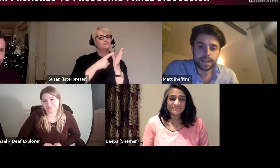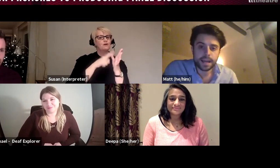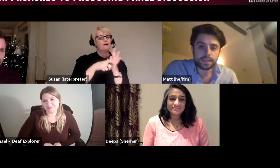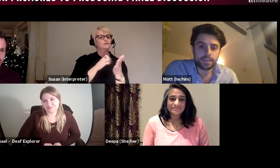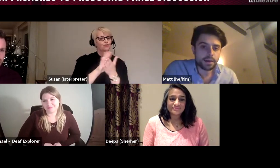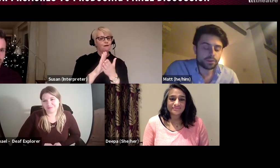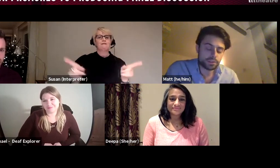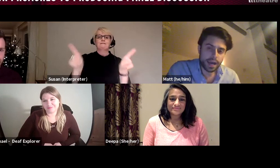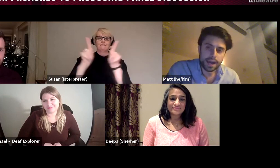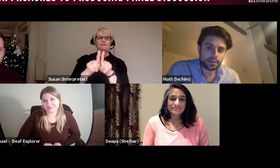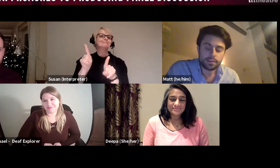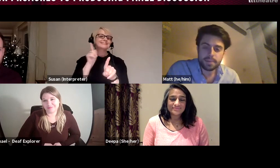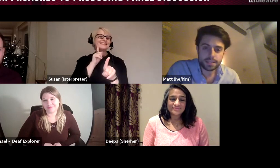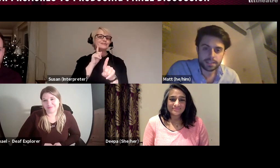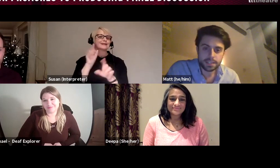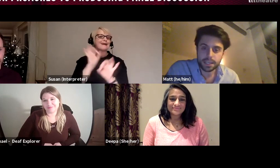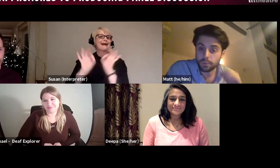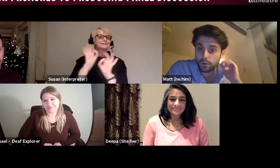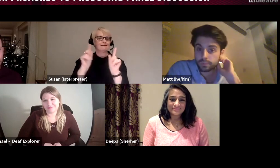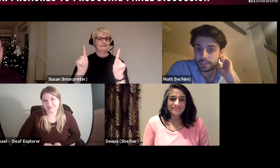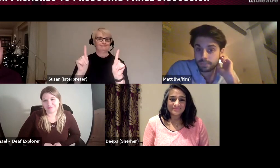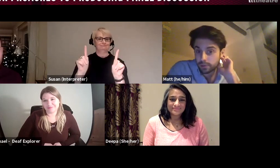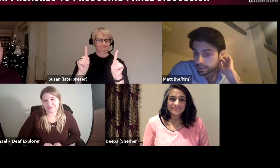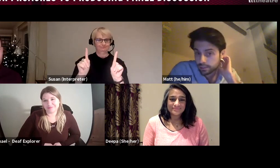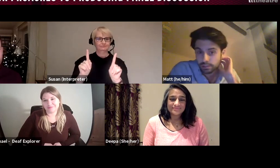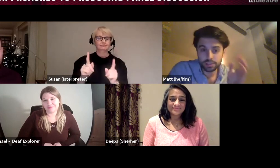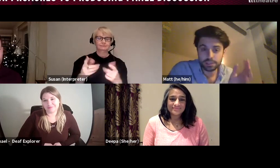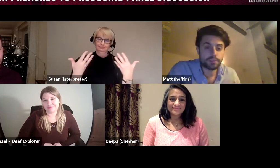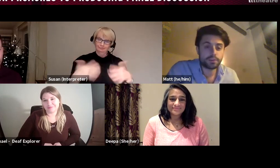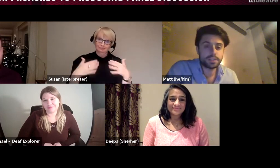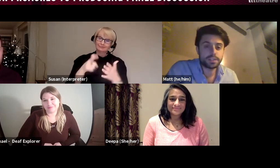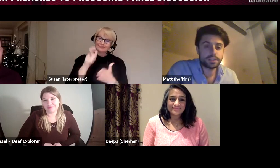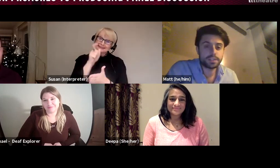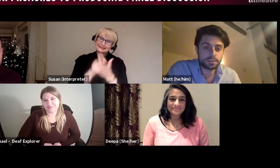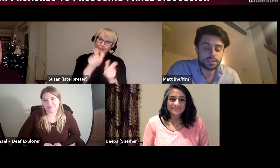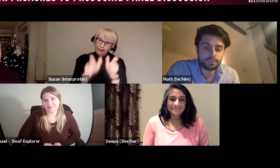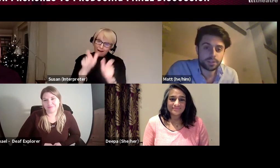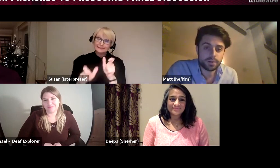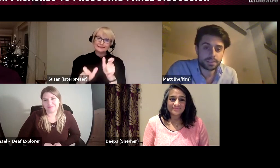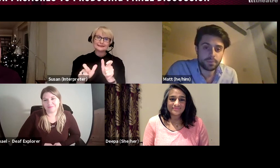and that had an amazing team of disabled artists not just deaf artists but it was directed by